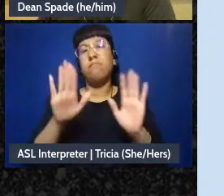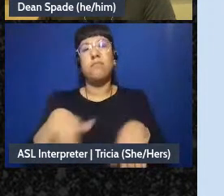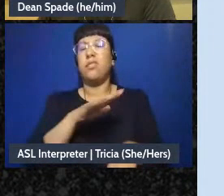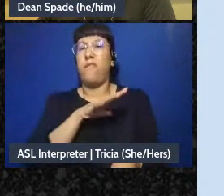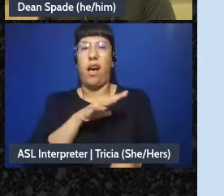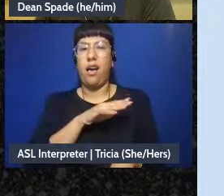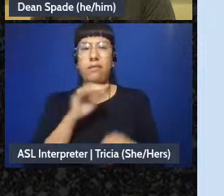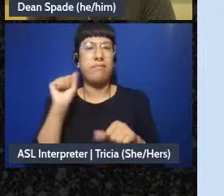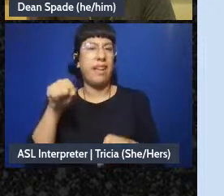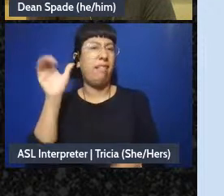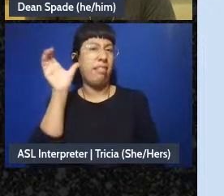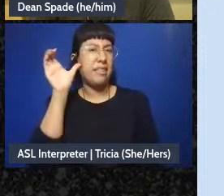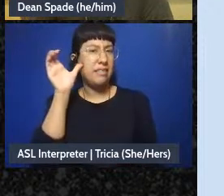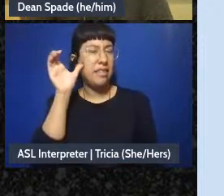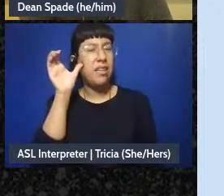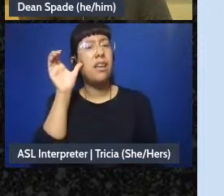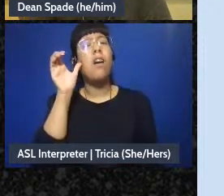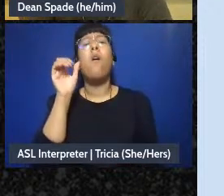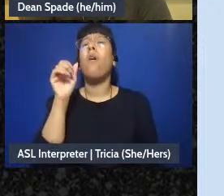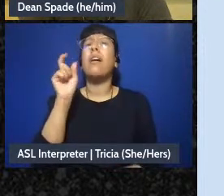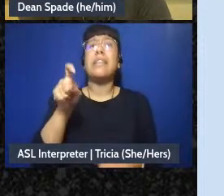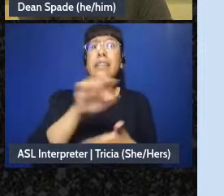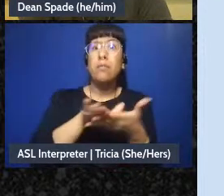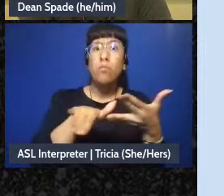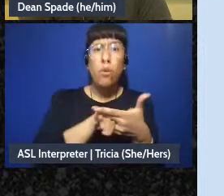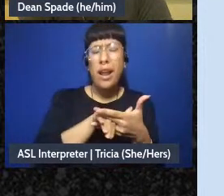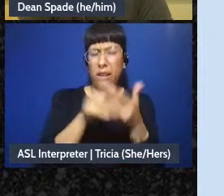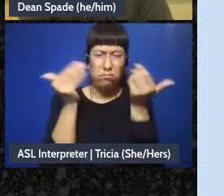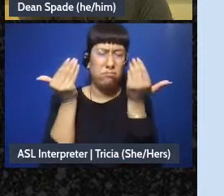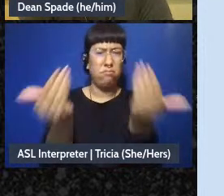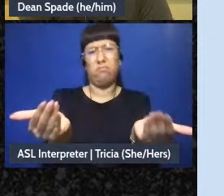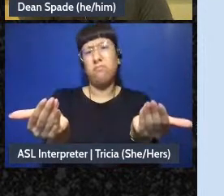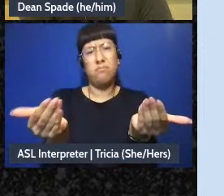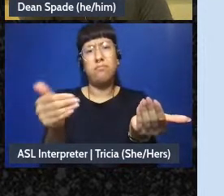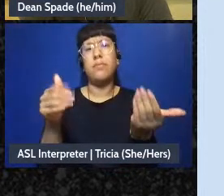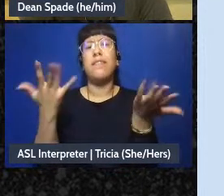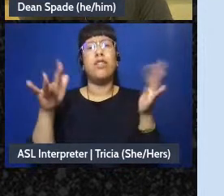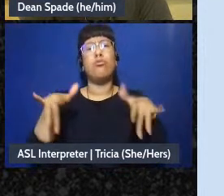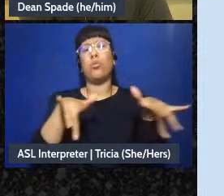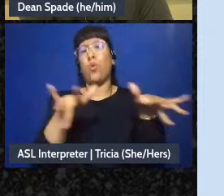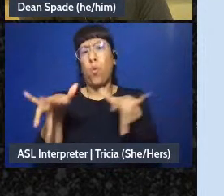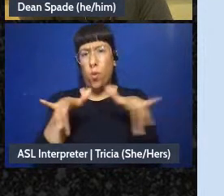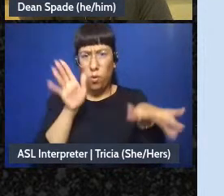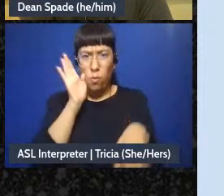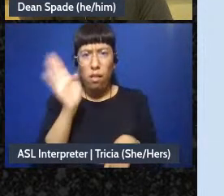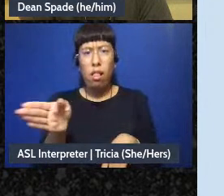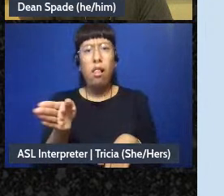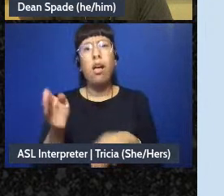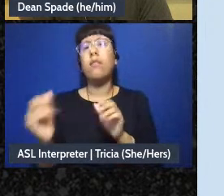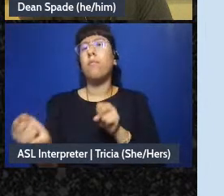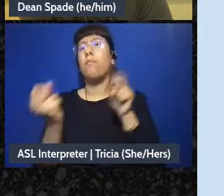and feel free to take breaks as you need. This is being recorded the video will be up and so will